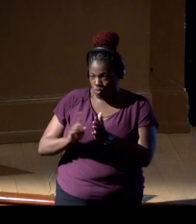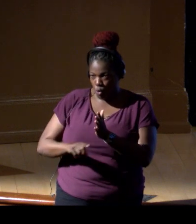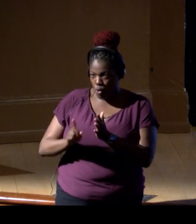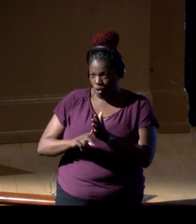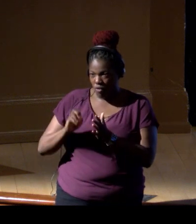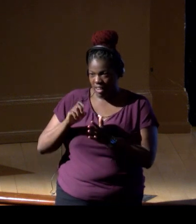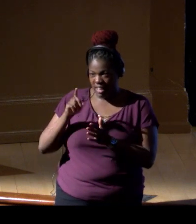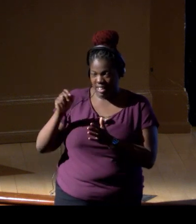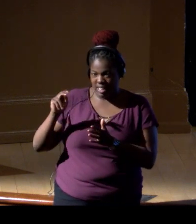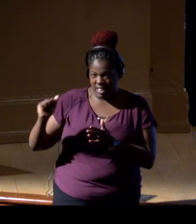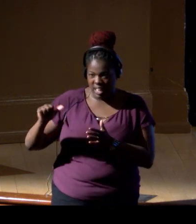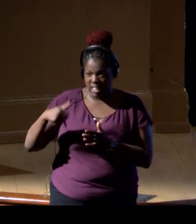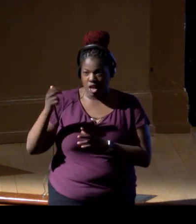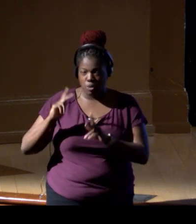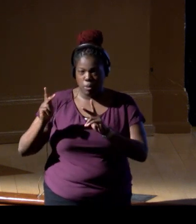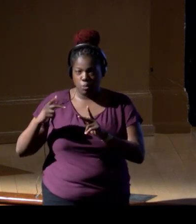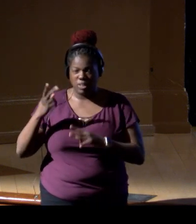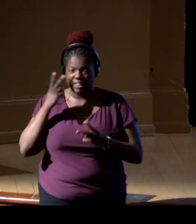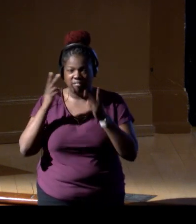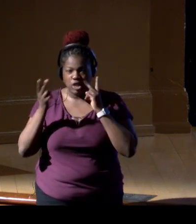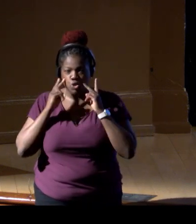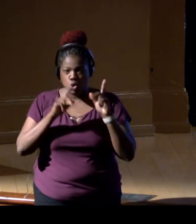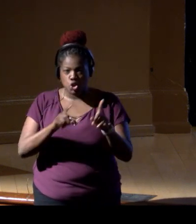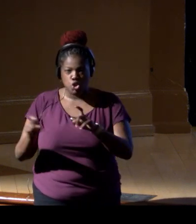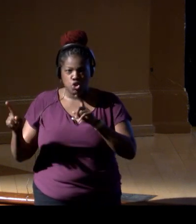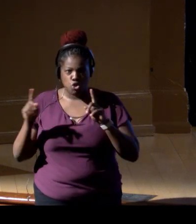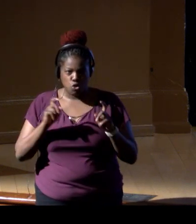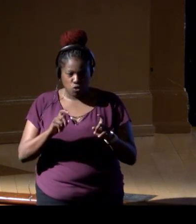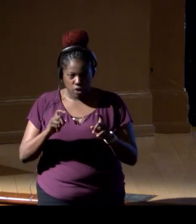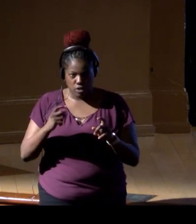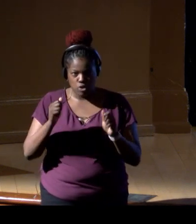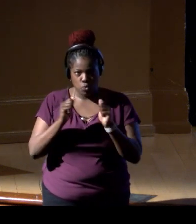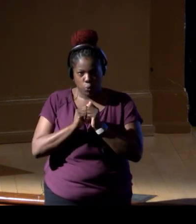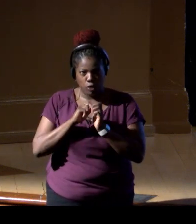the visual surveys of fish and corals with scuba diving.